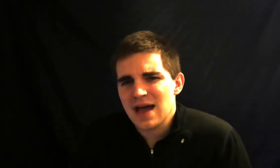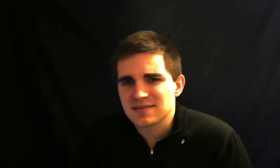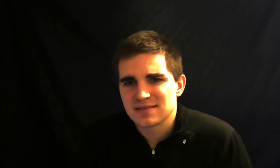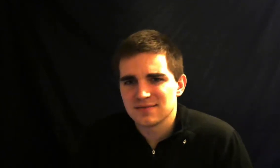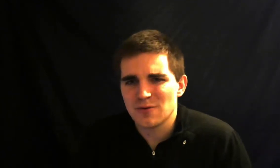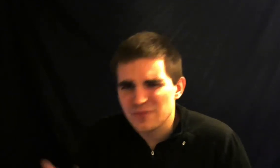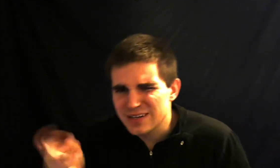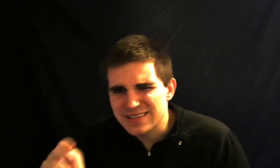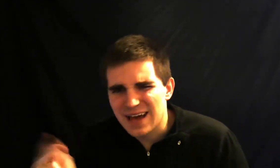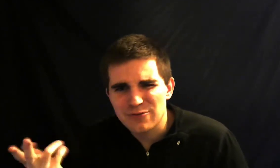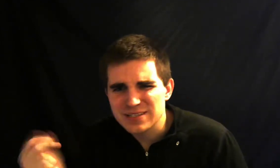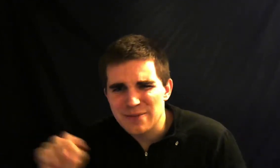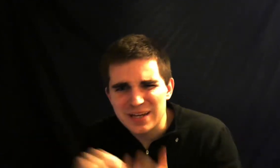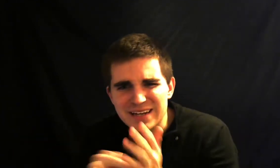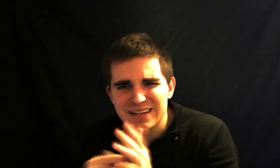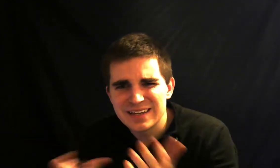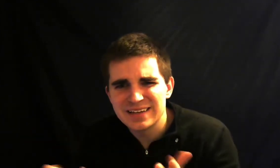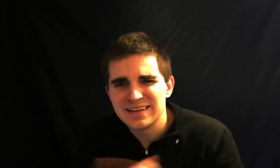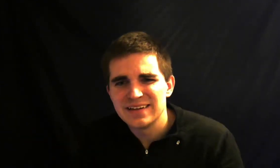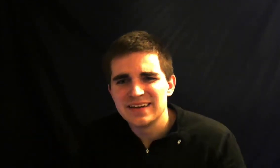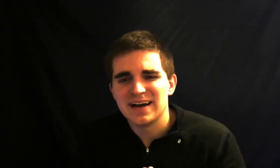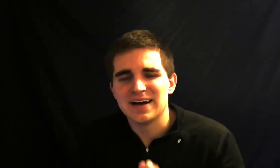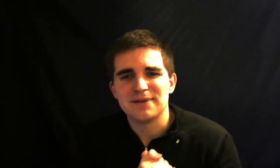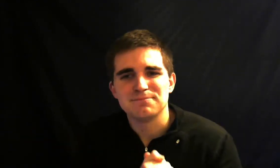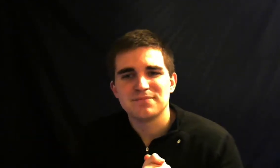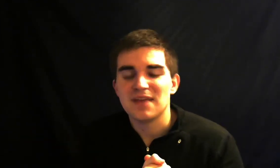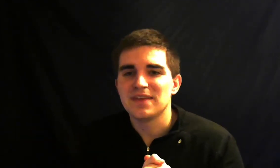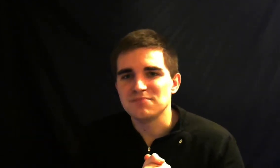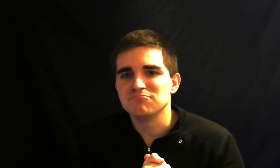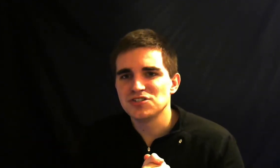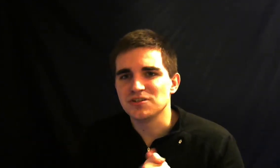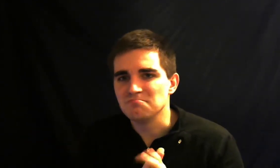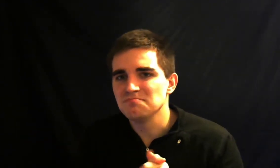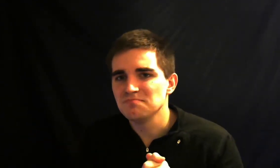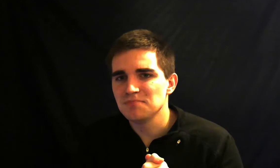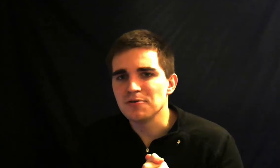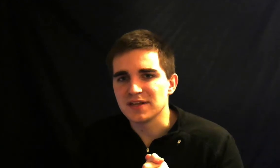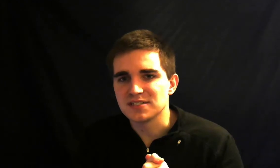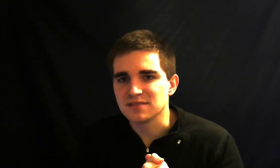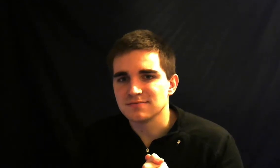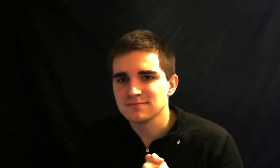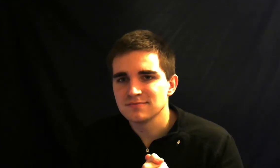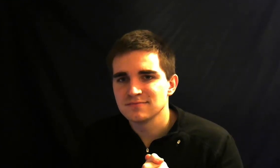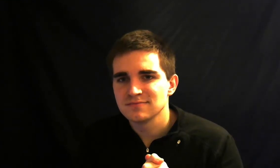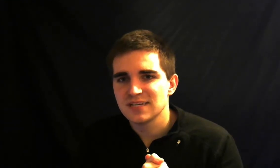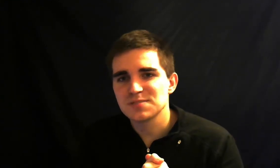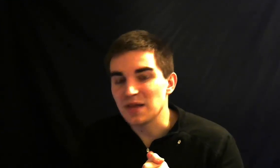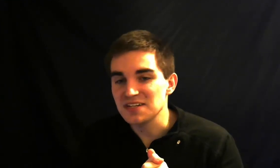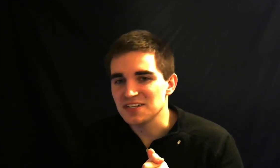what is that what does that mean and they should be willing to explain to you